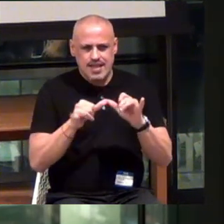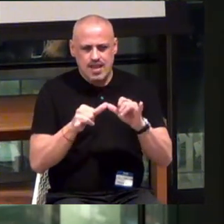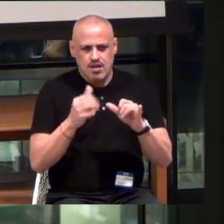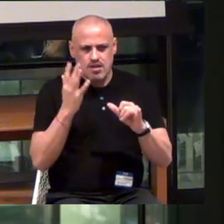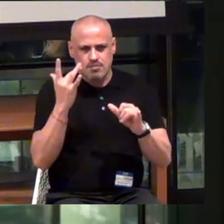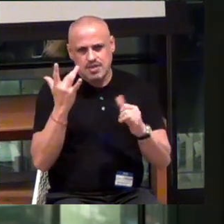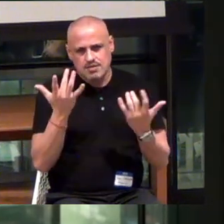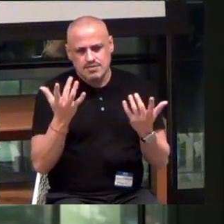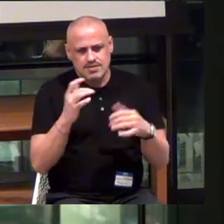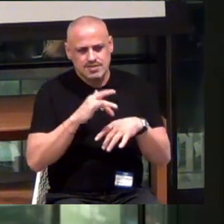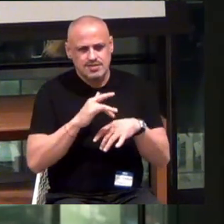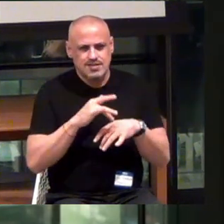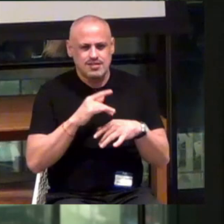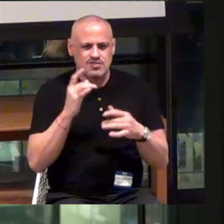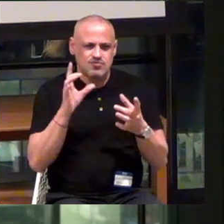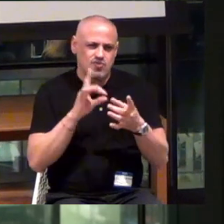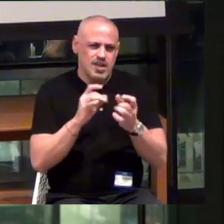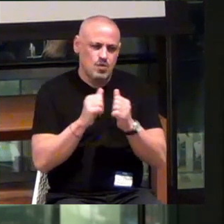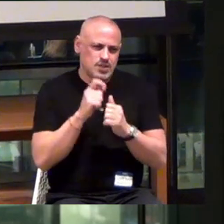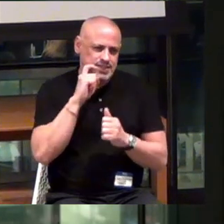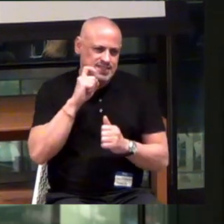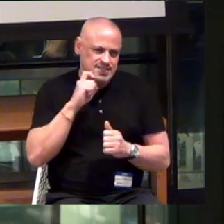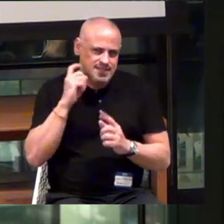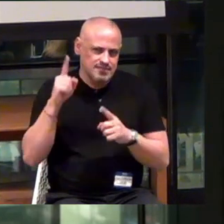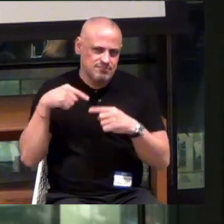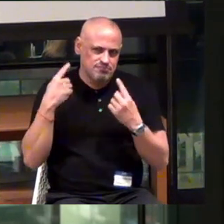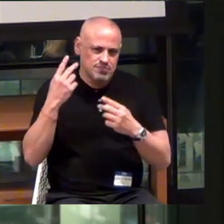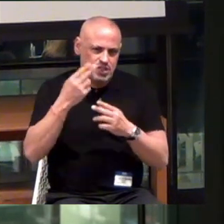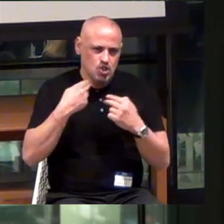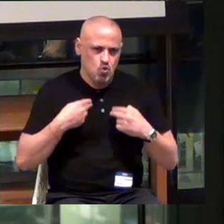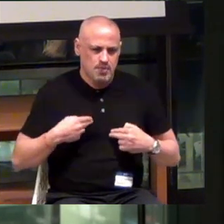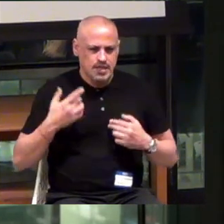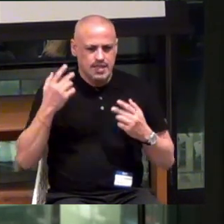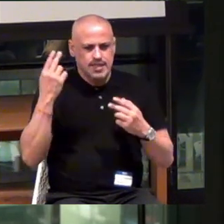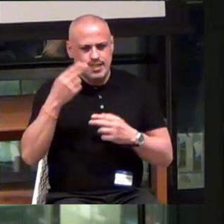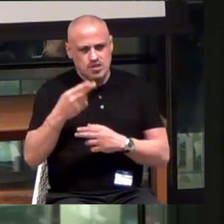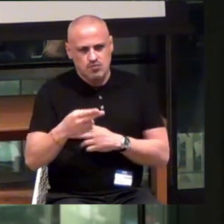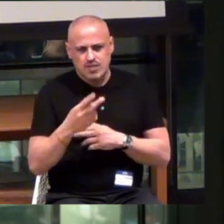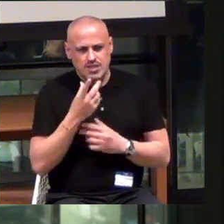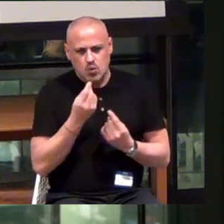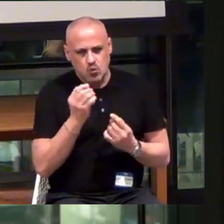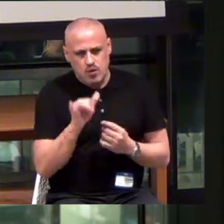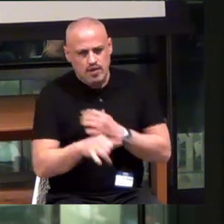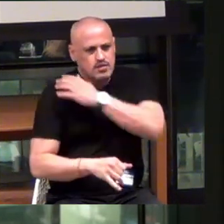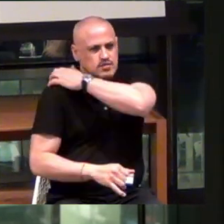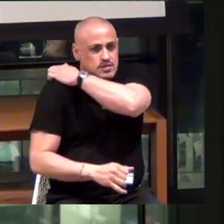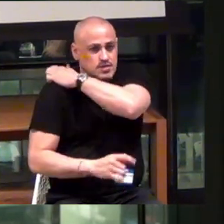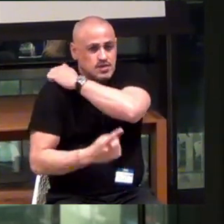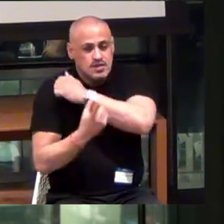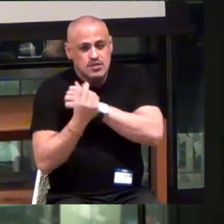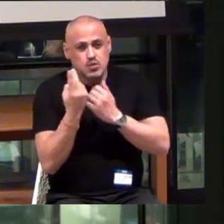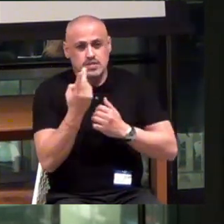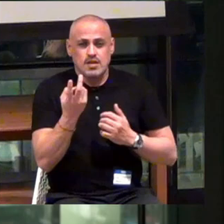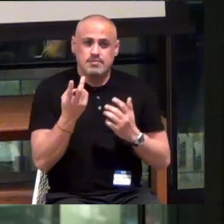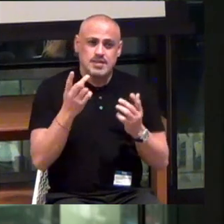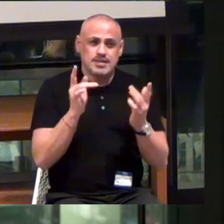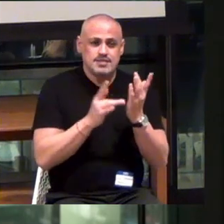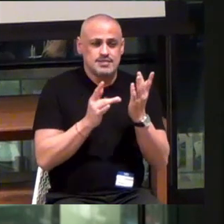Because you know touch was related to sex for most of human history. And we were like... Don't do that. So guess what? If you say do something wearable technology, the first thing you do is put lights in your